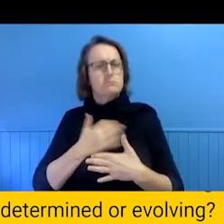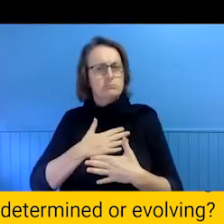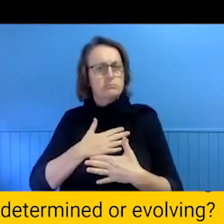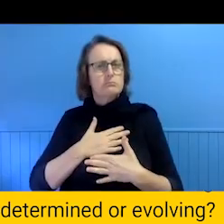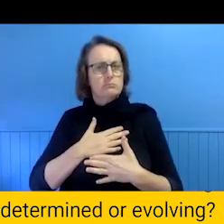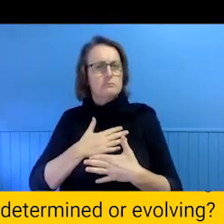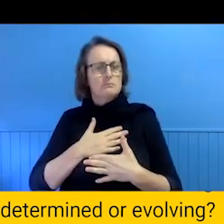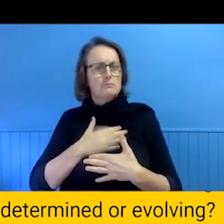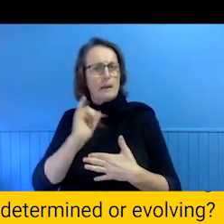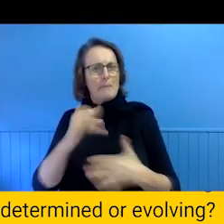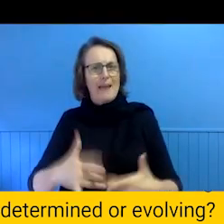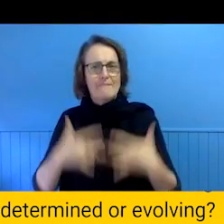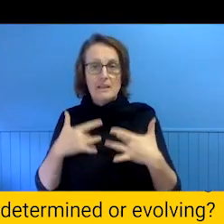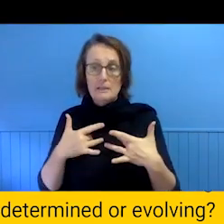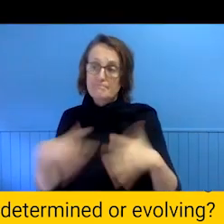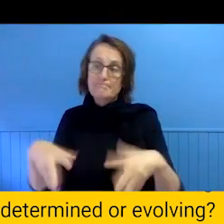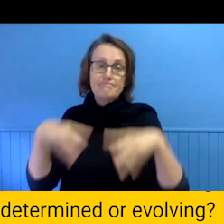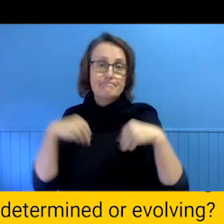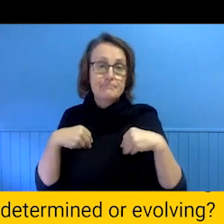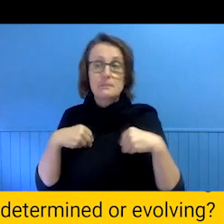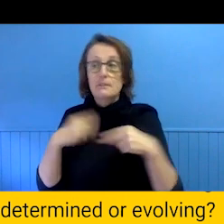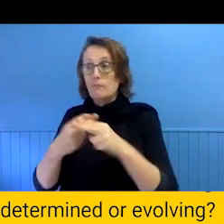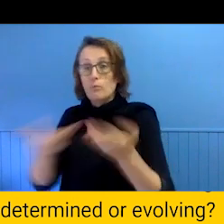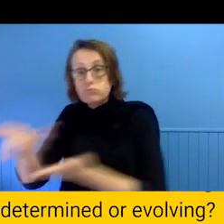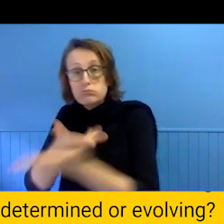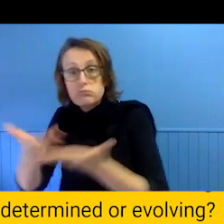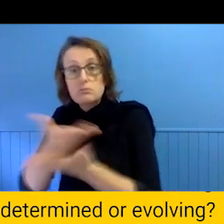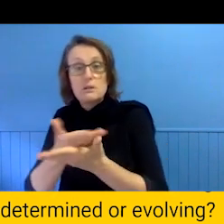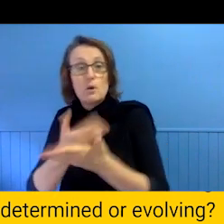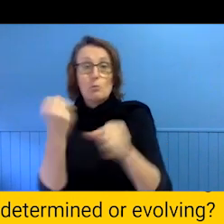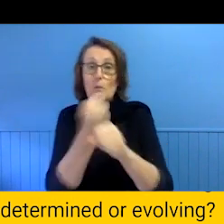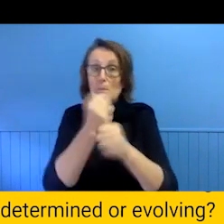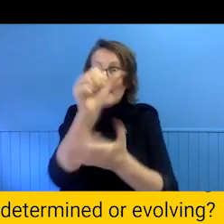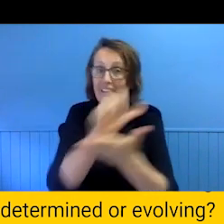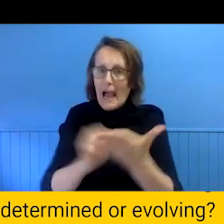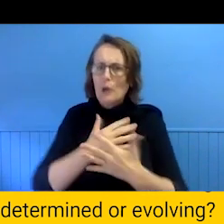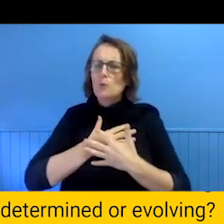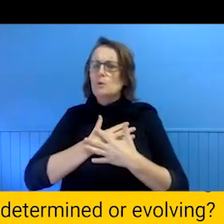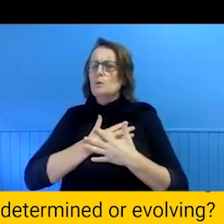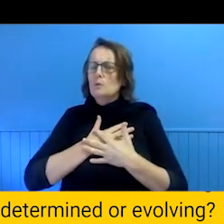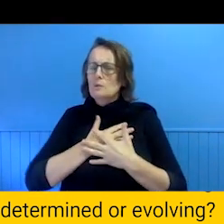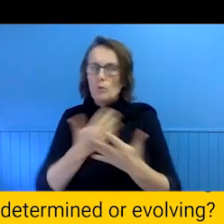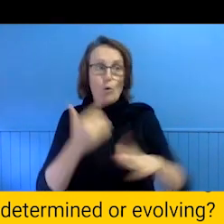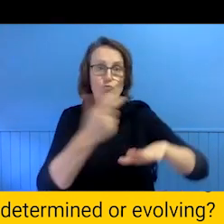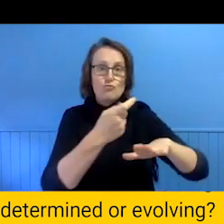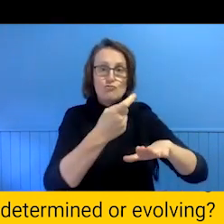You make space for bad feelings in the are her Sal studio, the making process, so when the bad feelings happen, we can deal with the problem